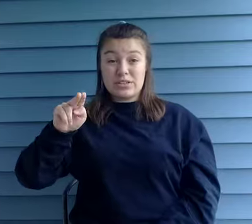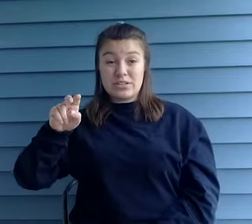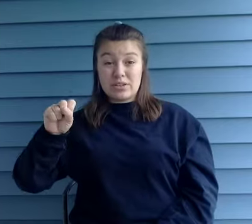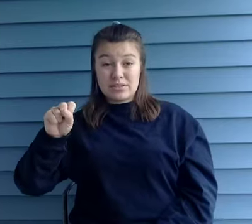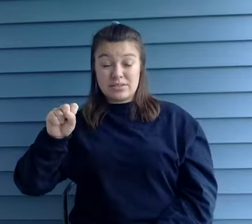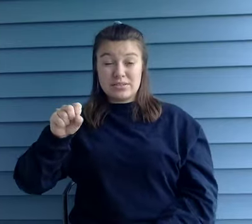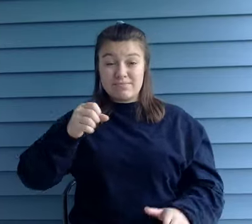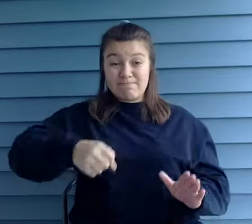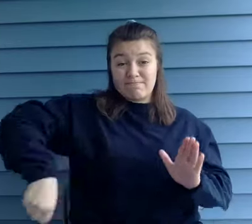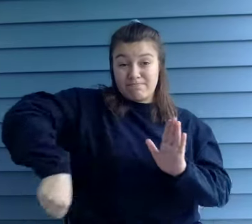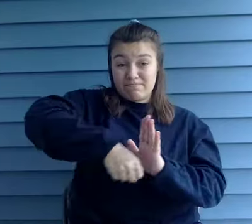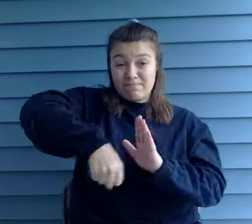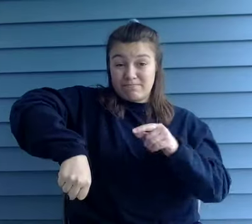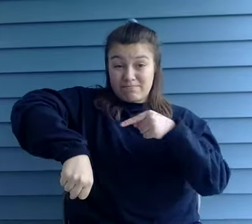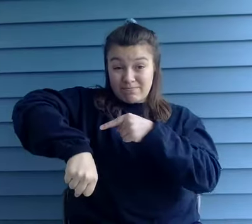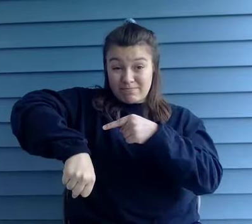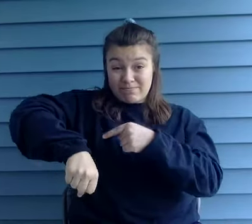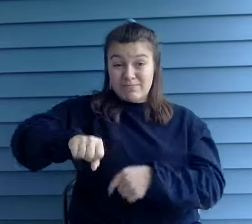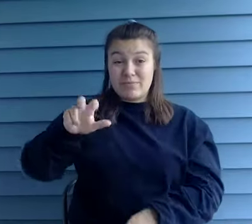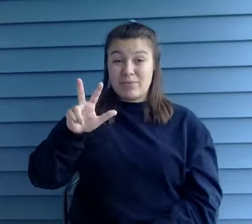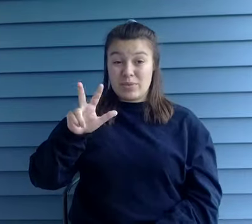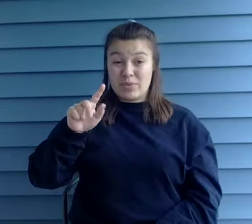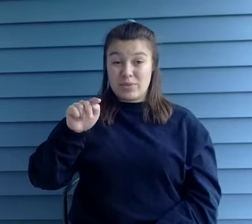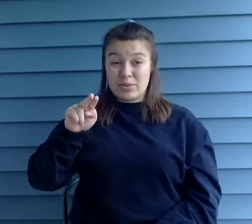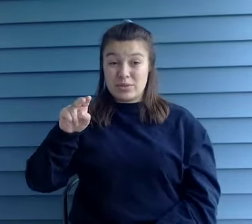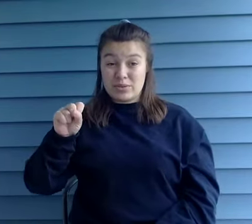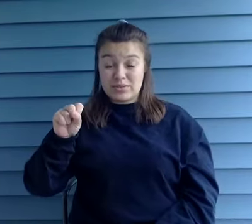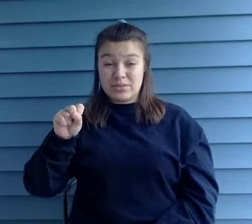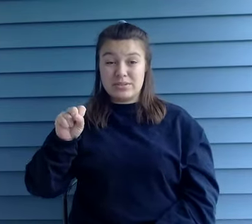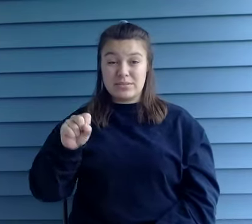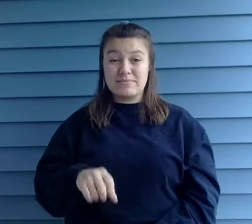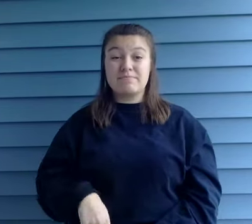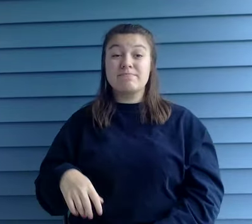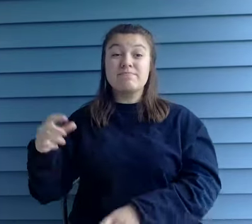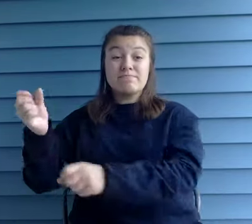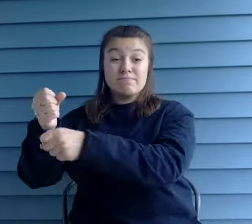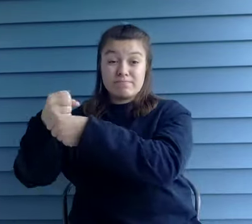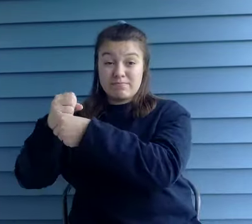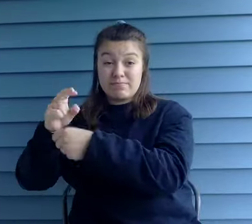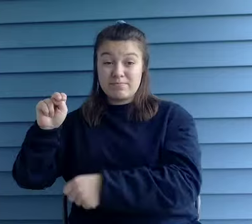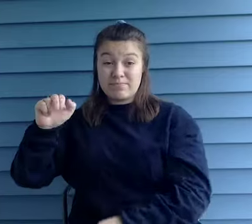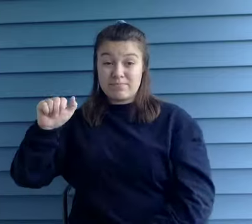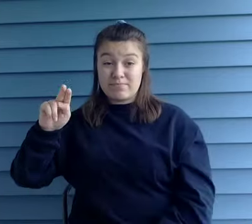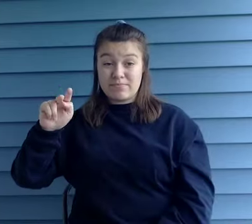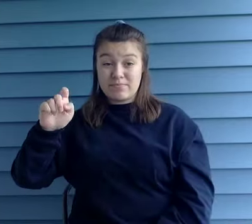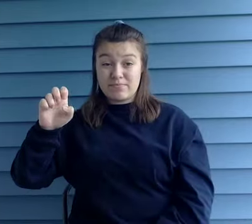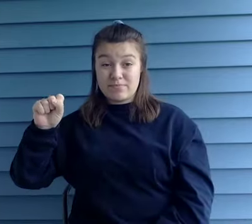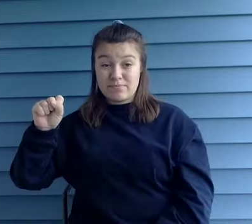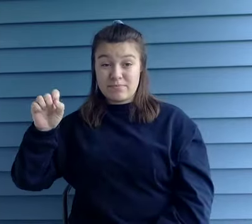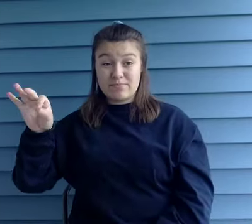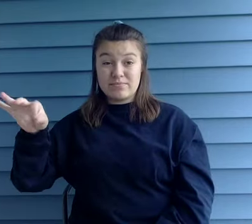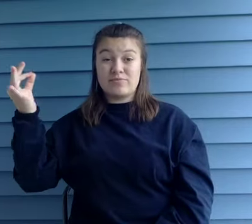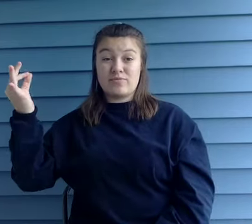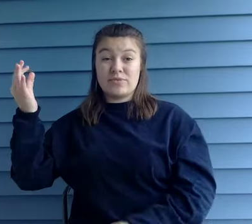than three tons. The bell was cast at a foundry in Naunt, France and then transported across the Atlantic